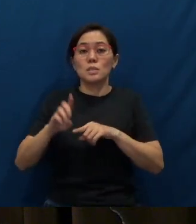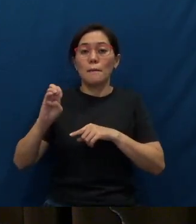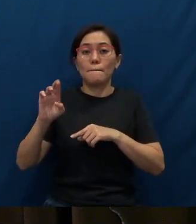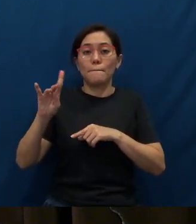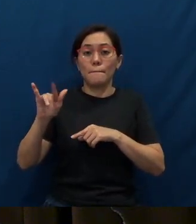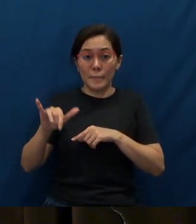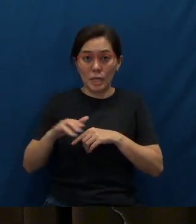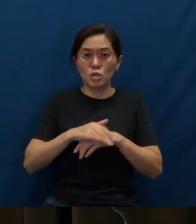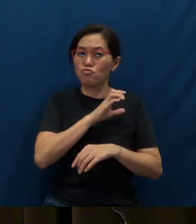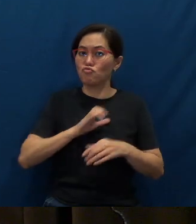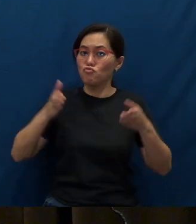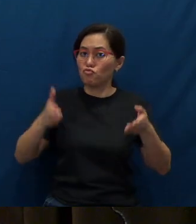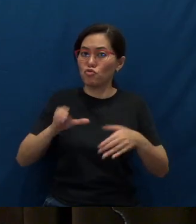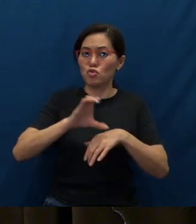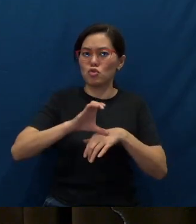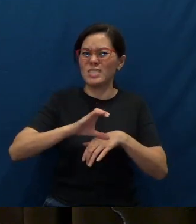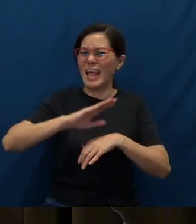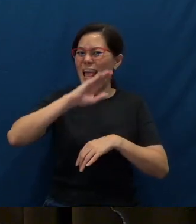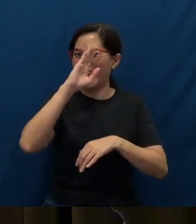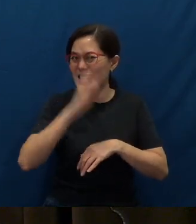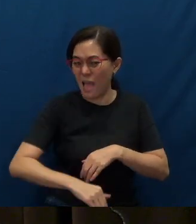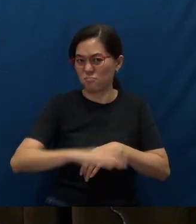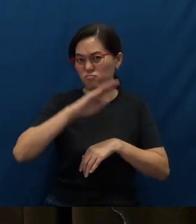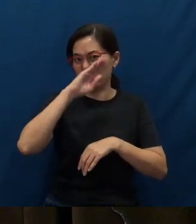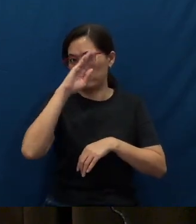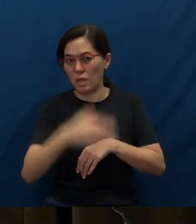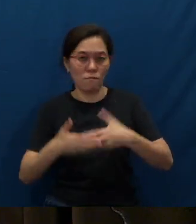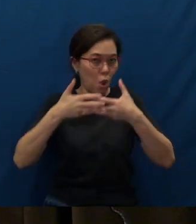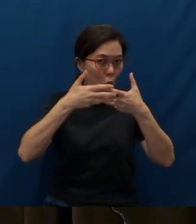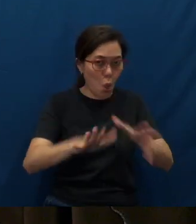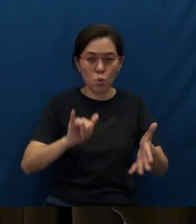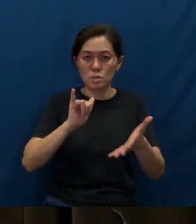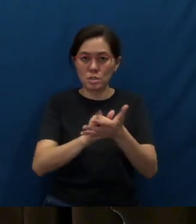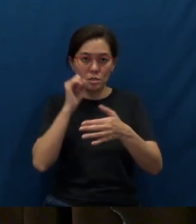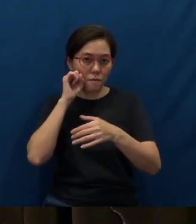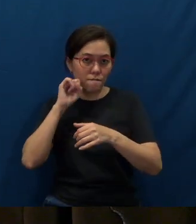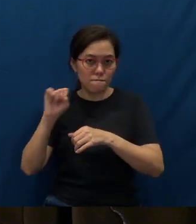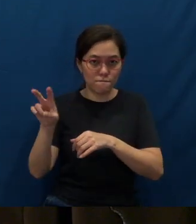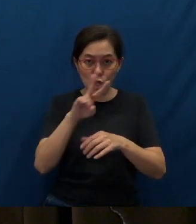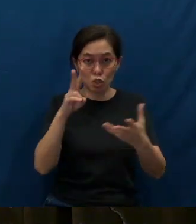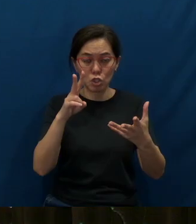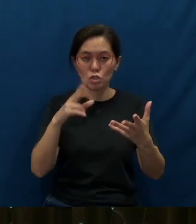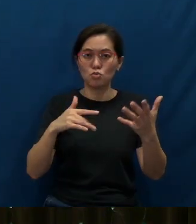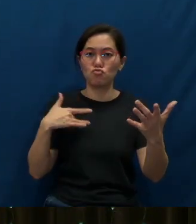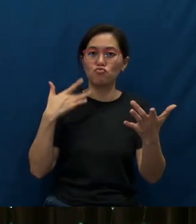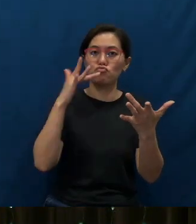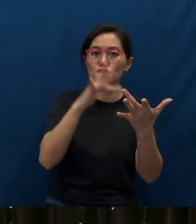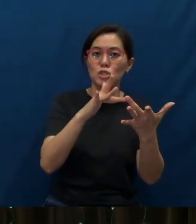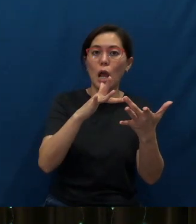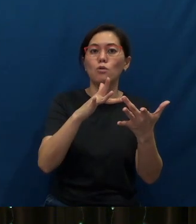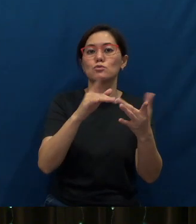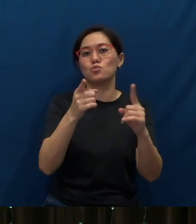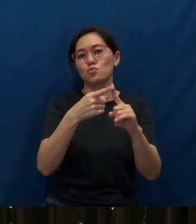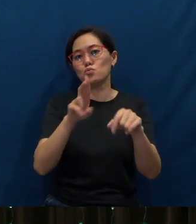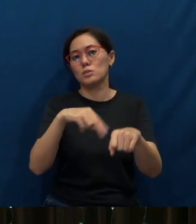never, ever lose this vision of reaching out to the nations.